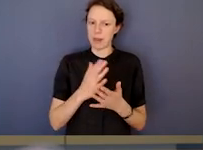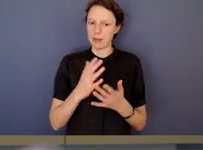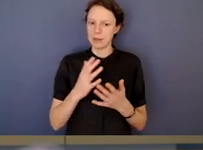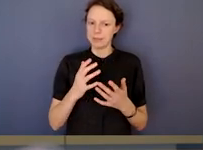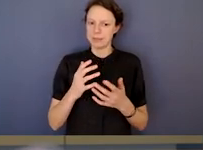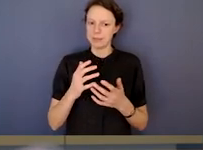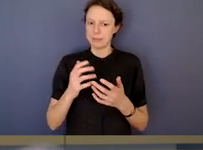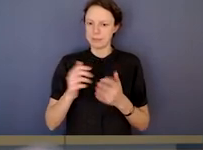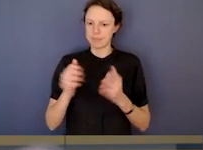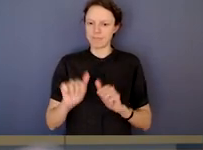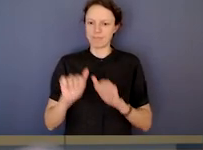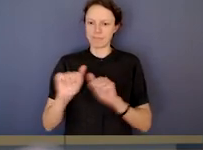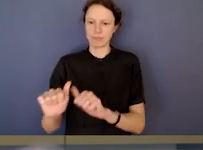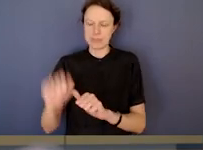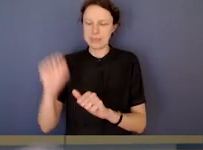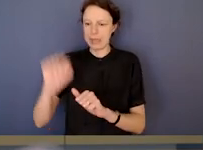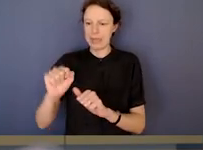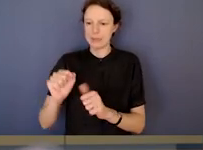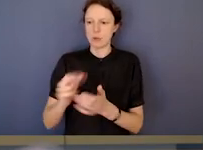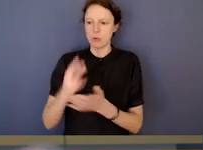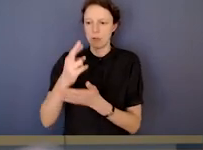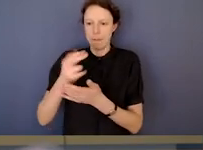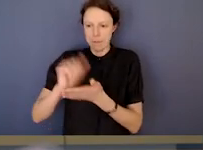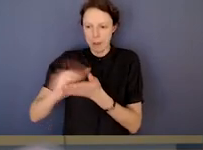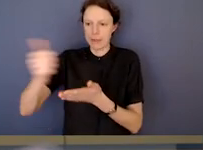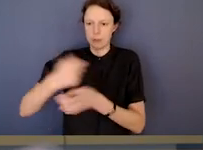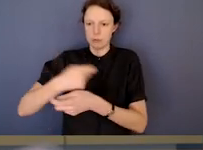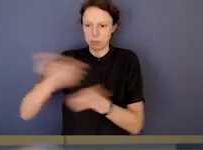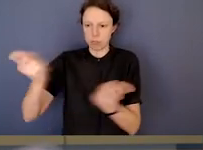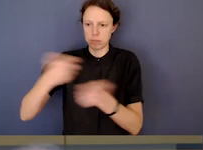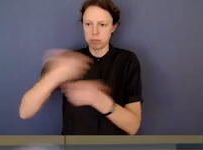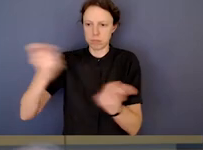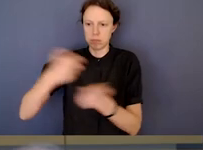predisposition to publish as many of our reports as we can.